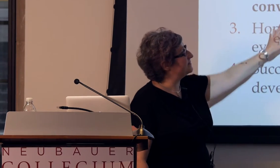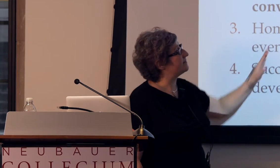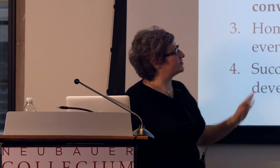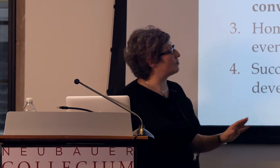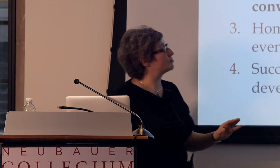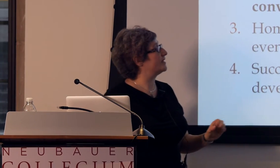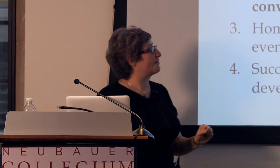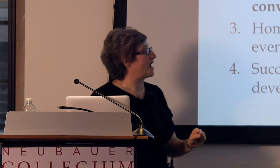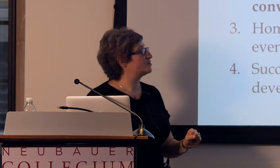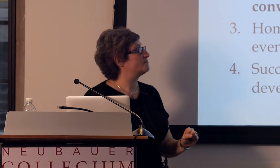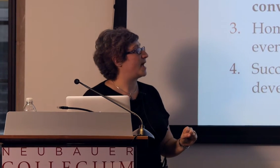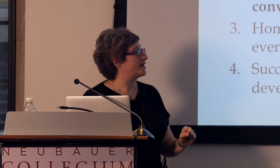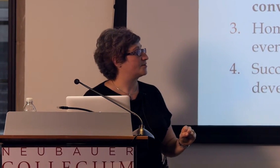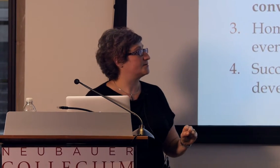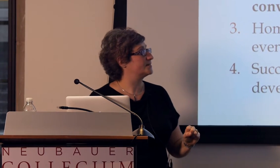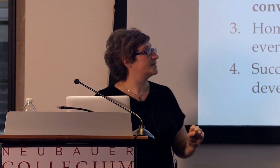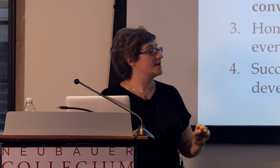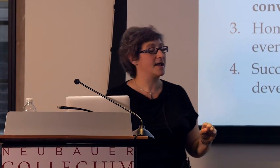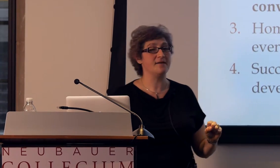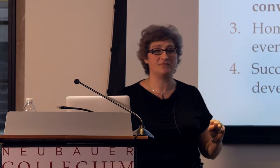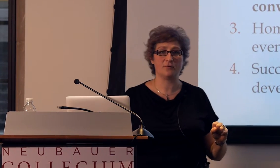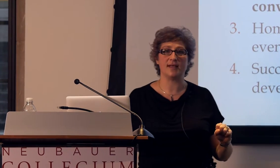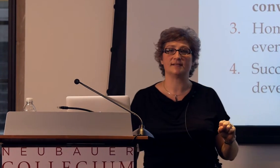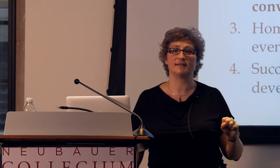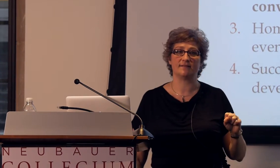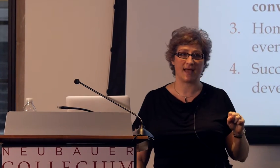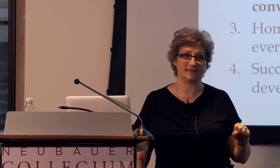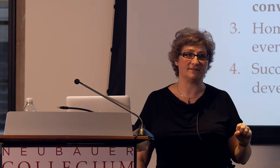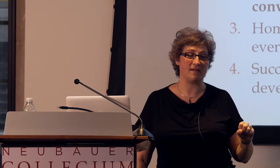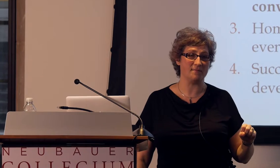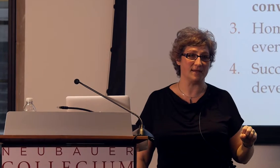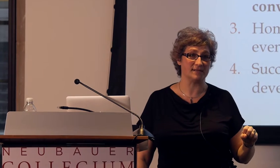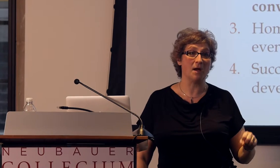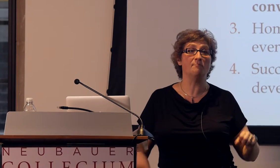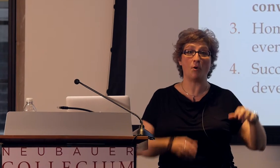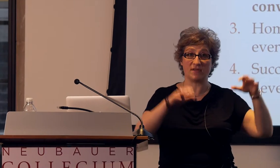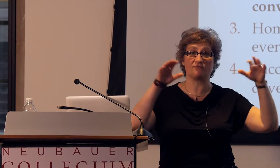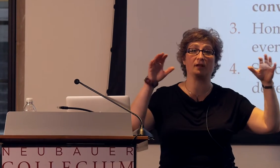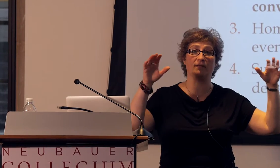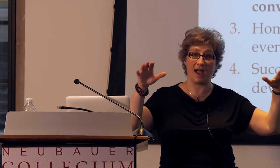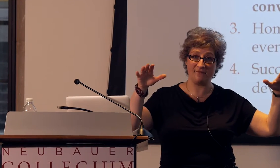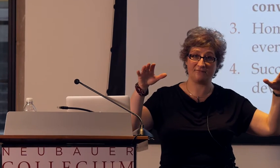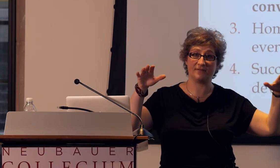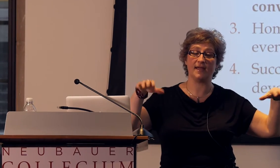we see that the social interaction patterns influenced that development, both in real life,